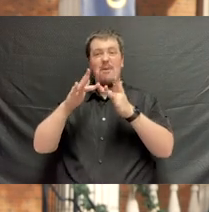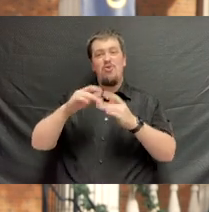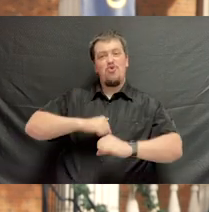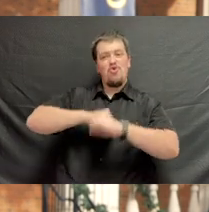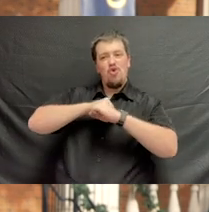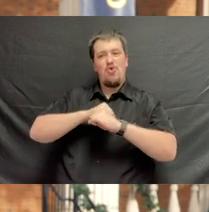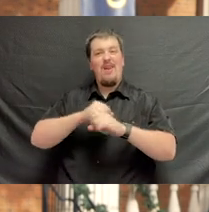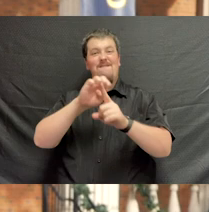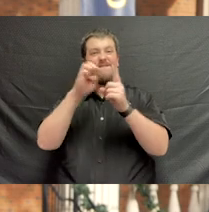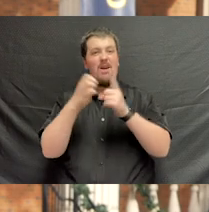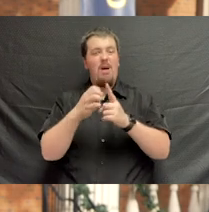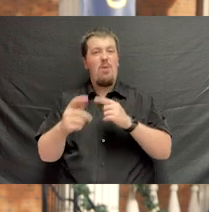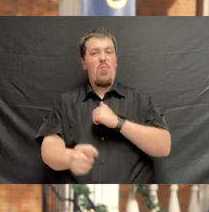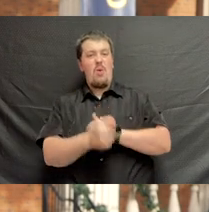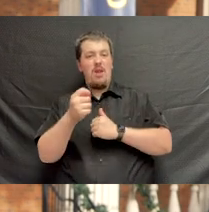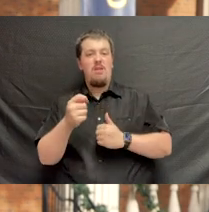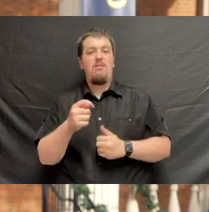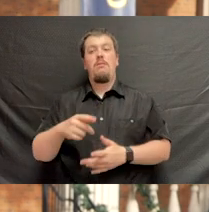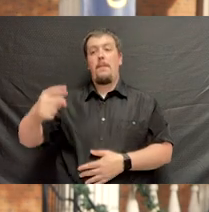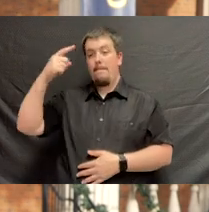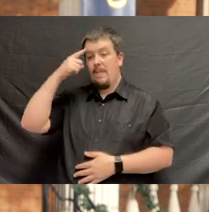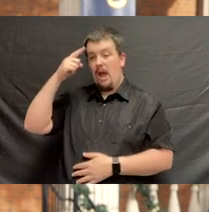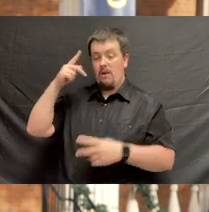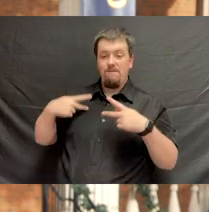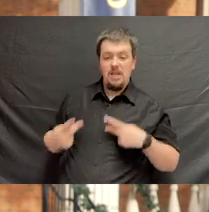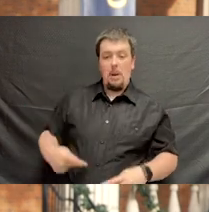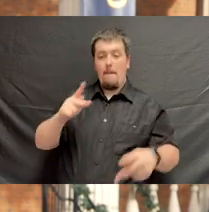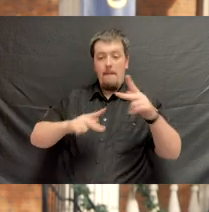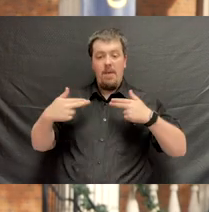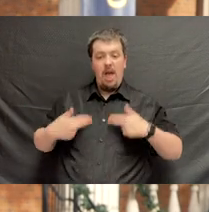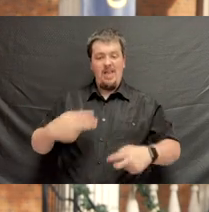and environmental threats; mental, physical, and public health issues;